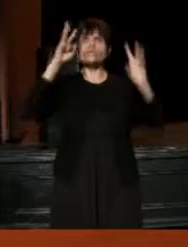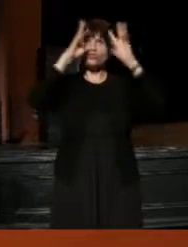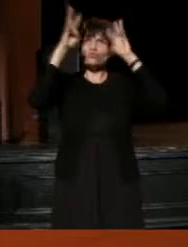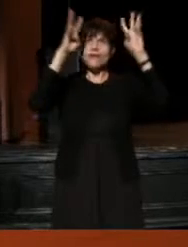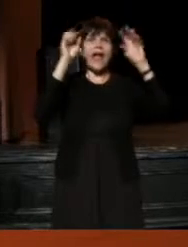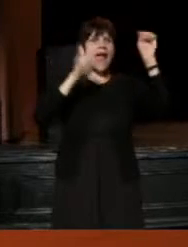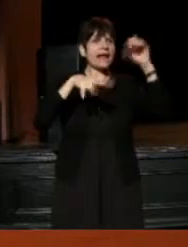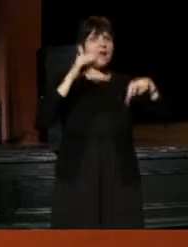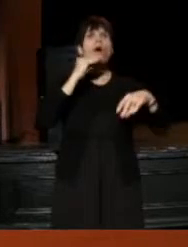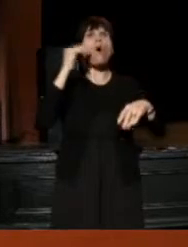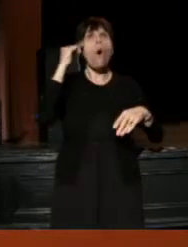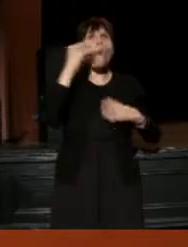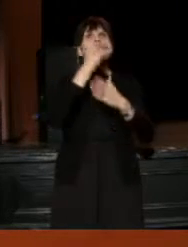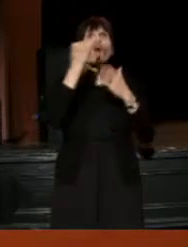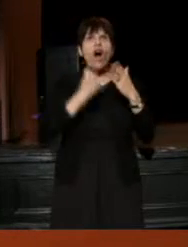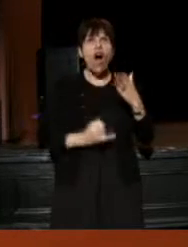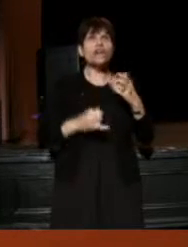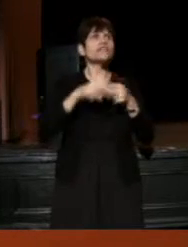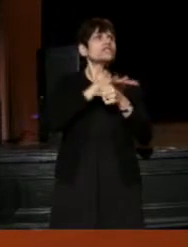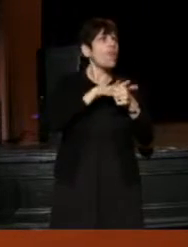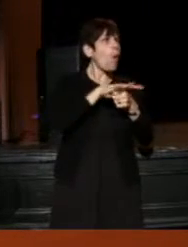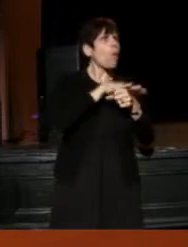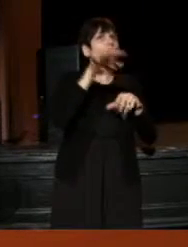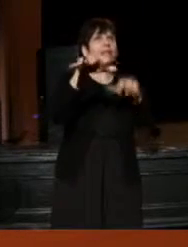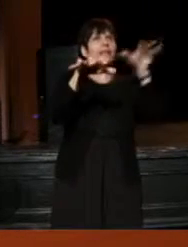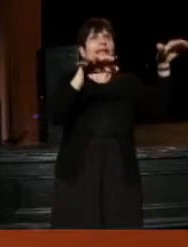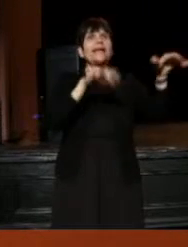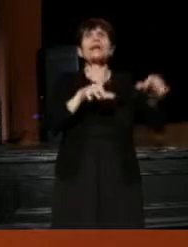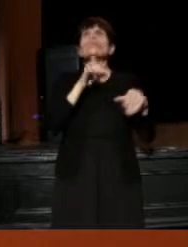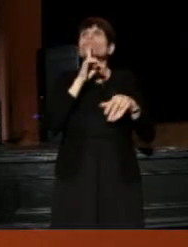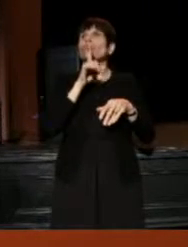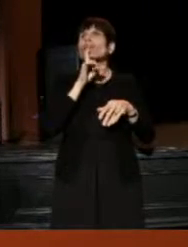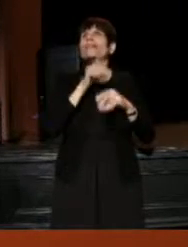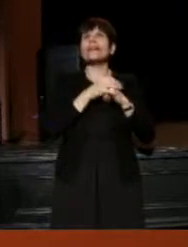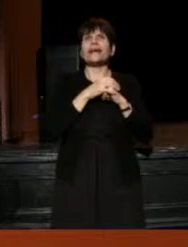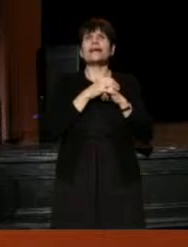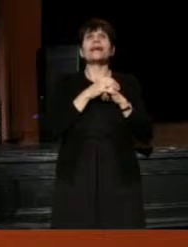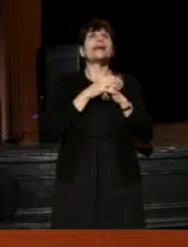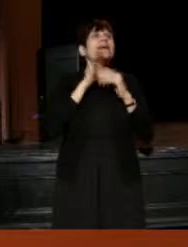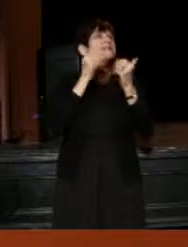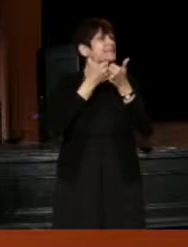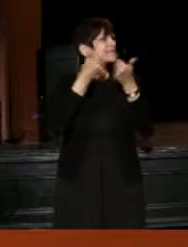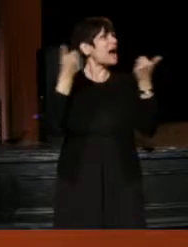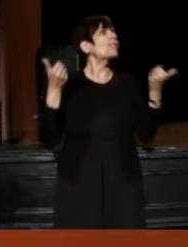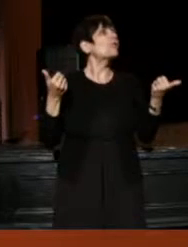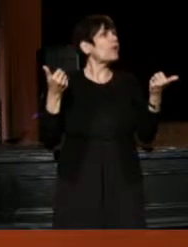for artists, locally, and it was about really separating this idea